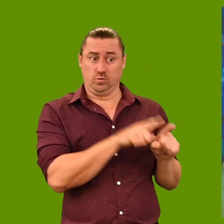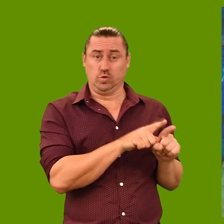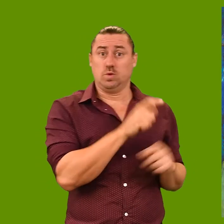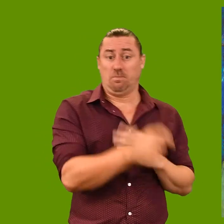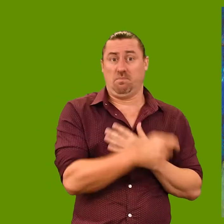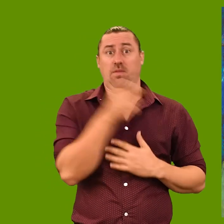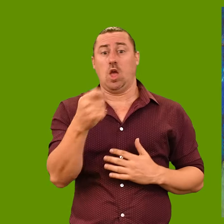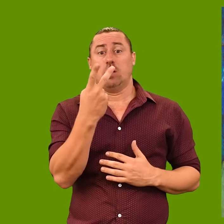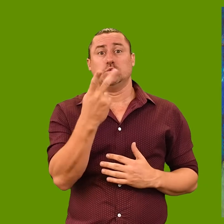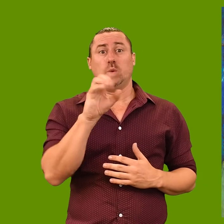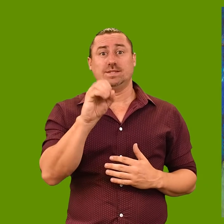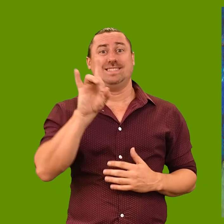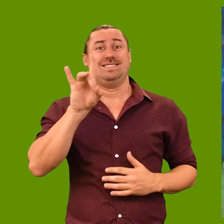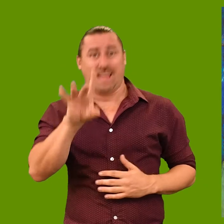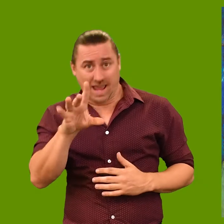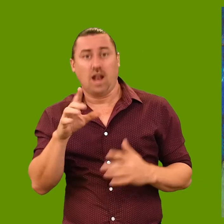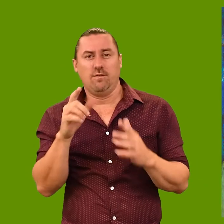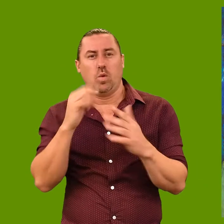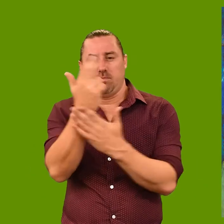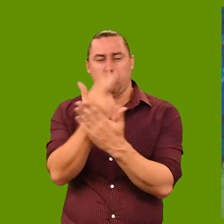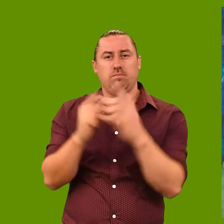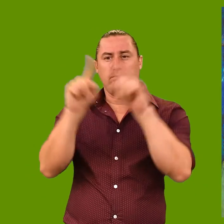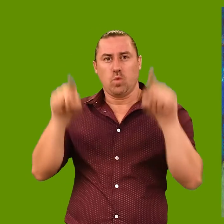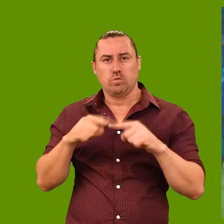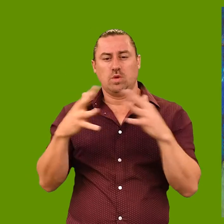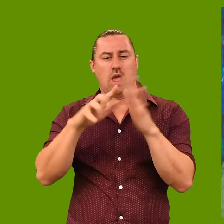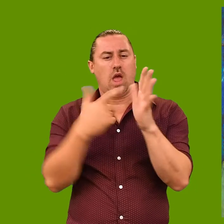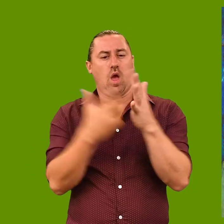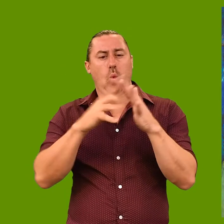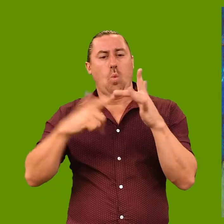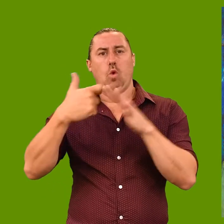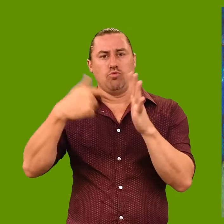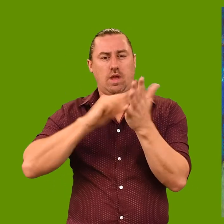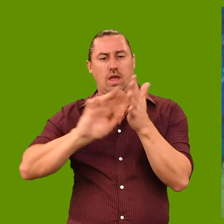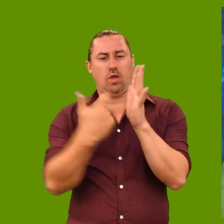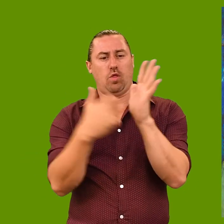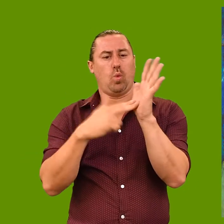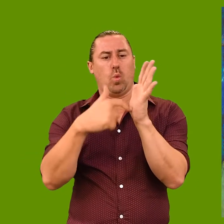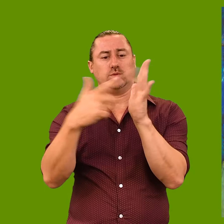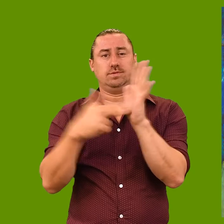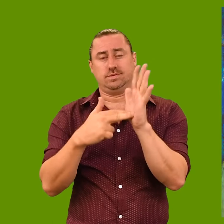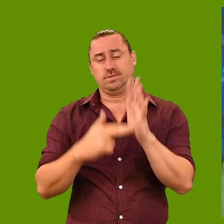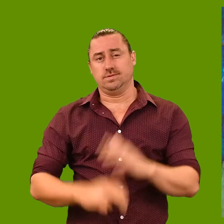He was awarded People’s Choice again in 2010 for a portrait of Warwick Thornton.